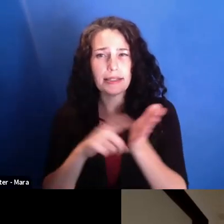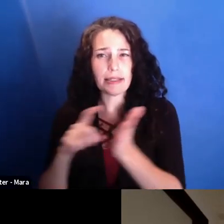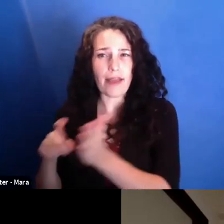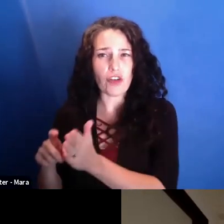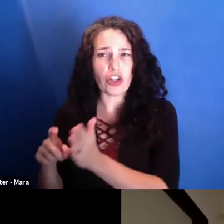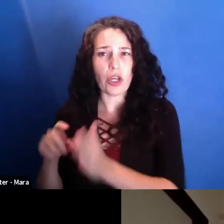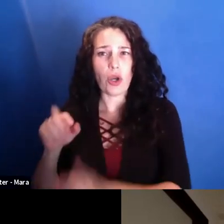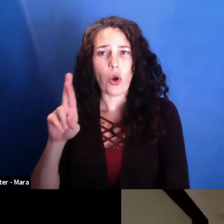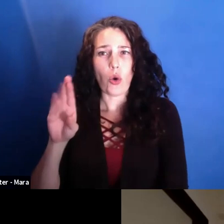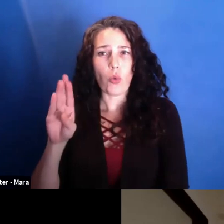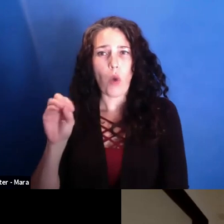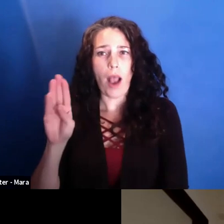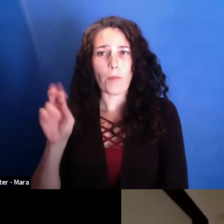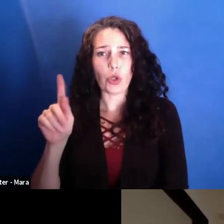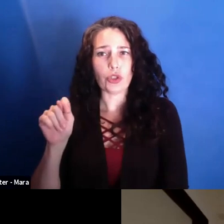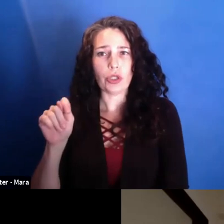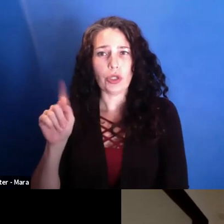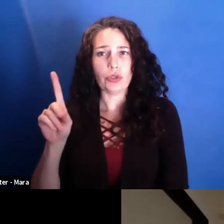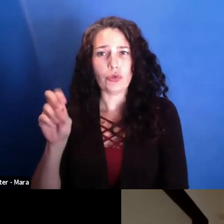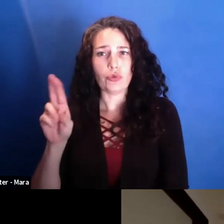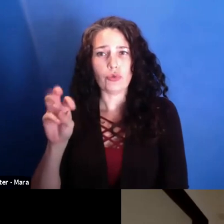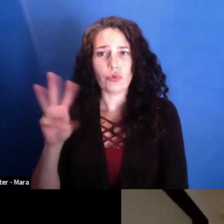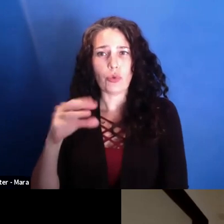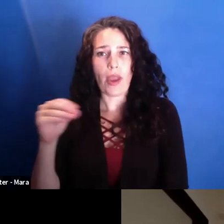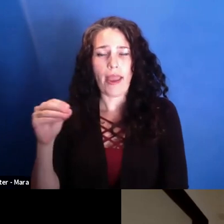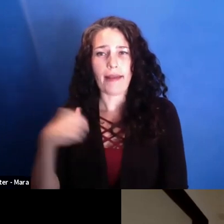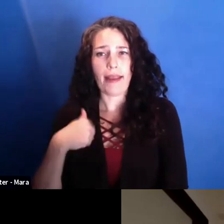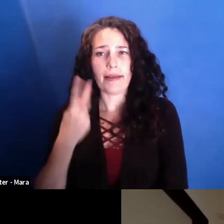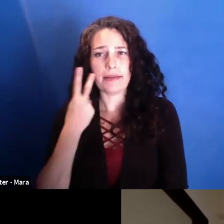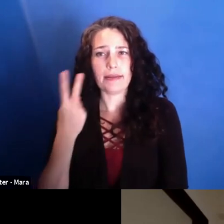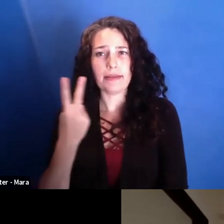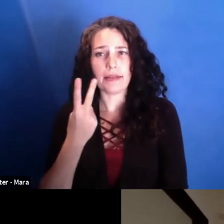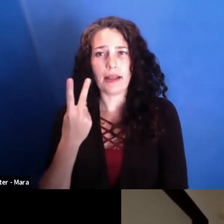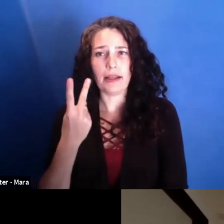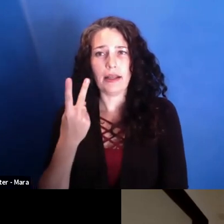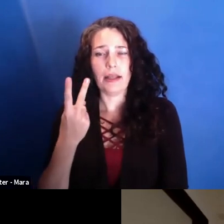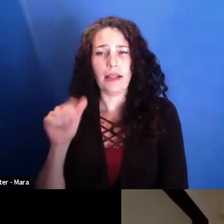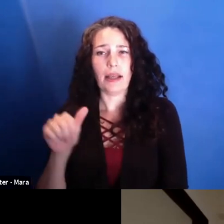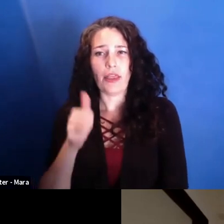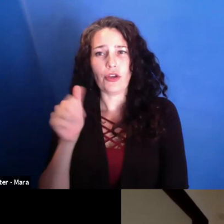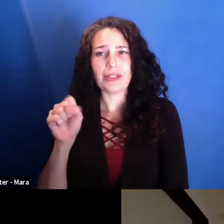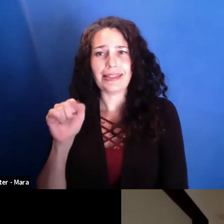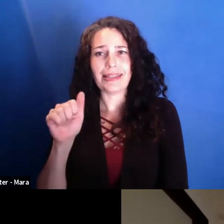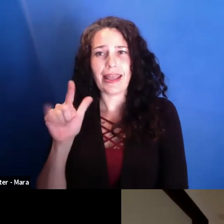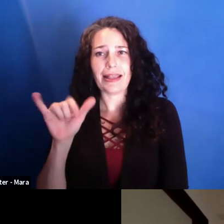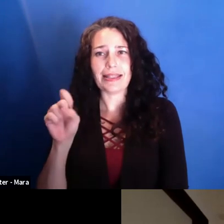Drew and when I saw "Auto Salesman"